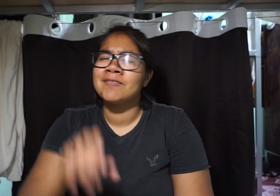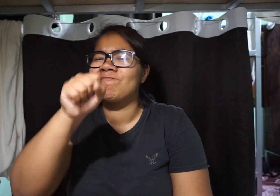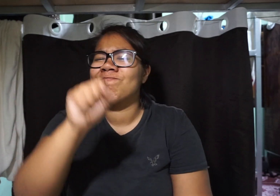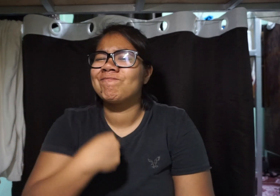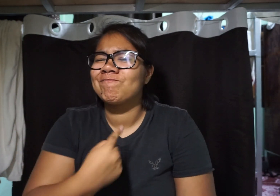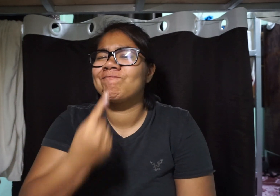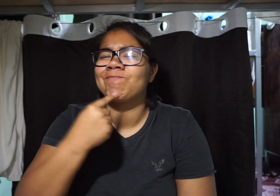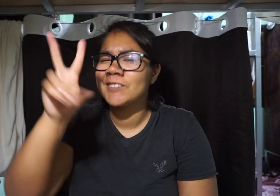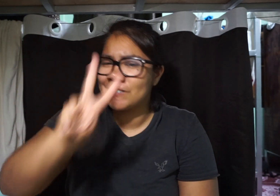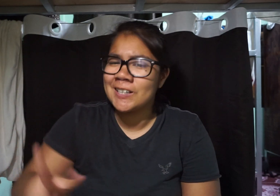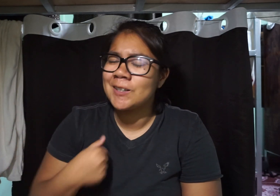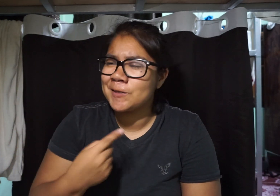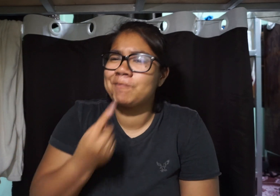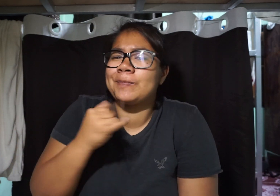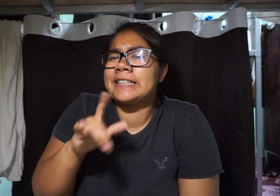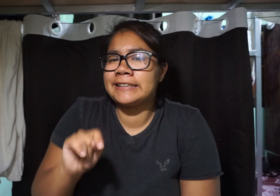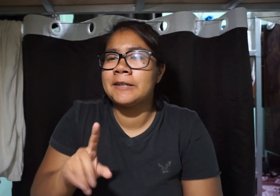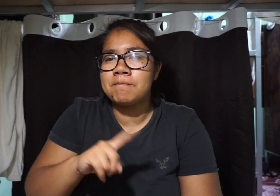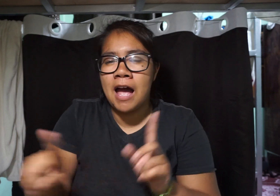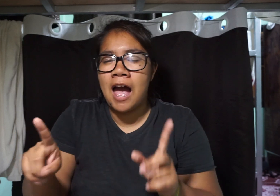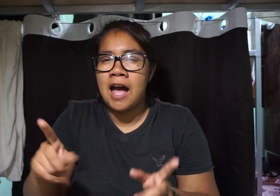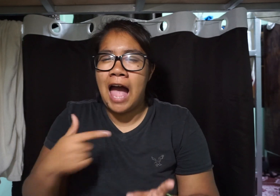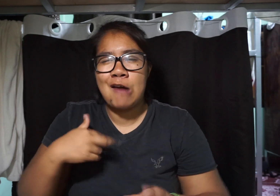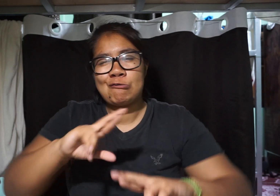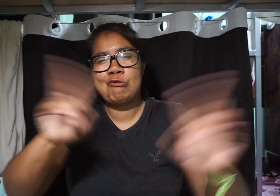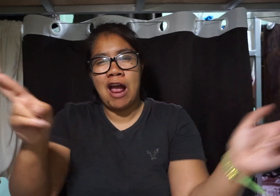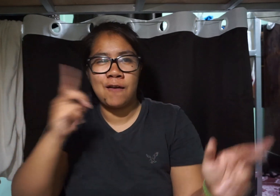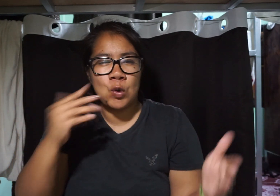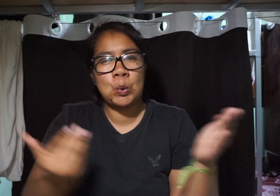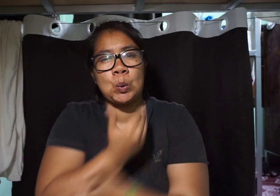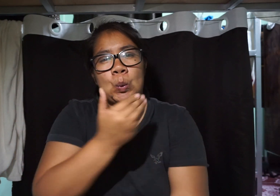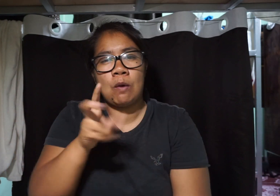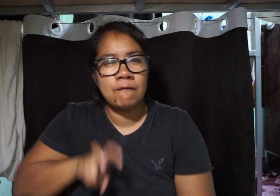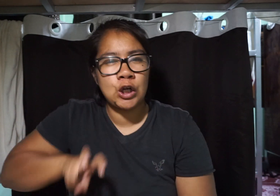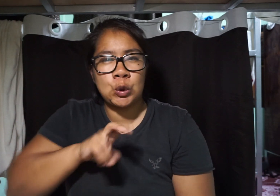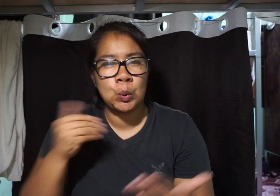Yeah, I miss Vietnam. I miss it! But I was ready for a new adventure